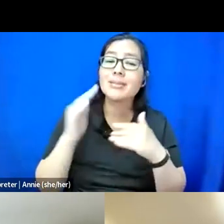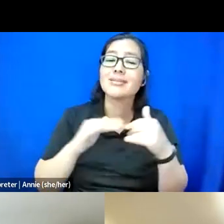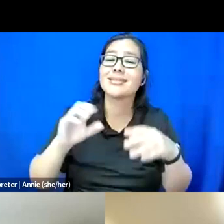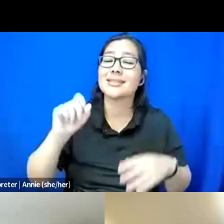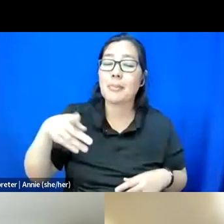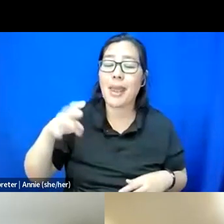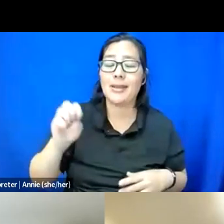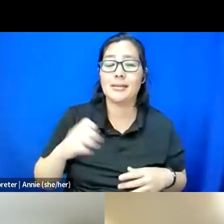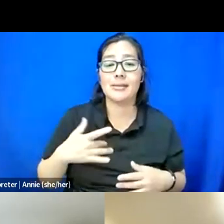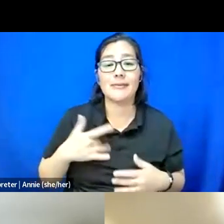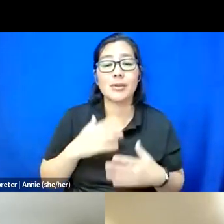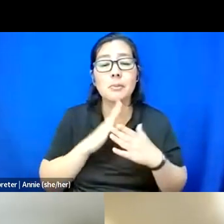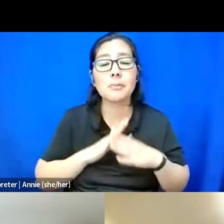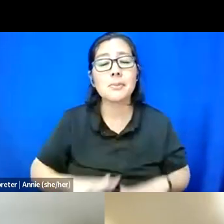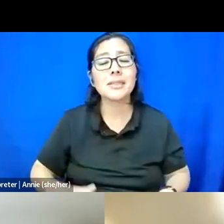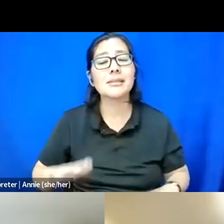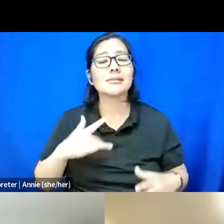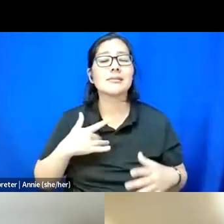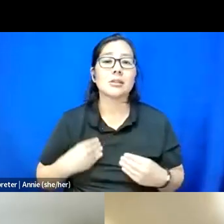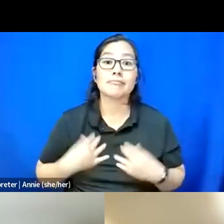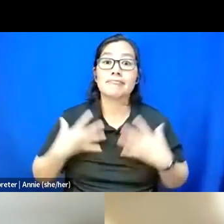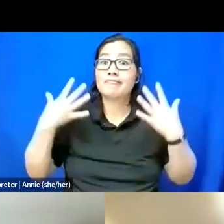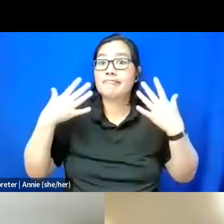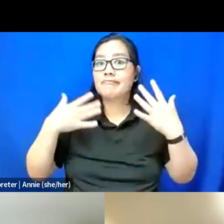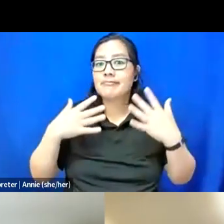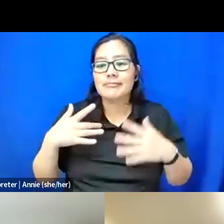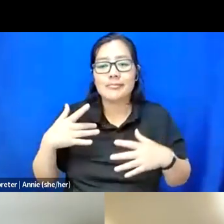to feel safe, to feel everything. So thank you.